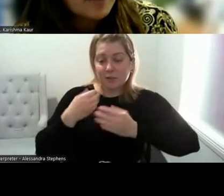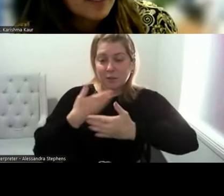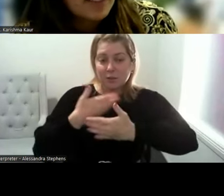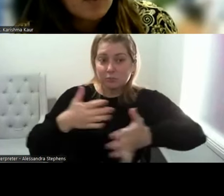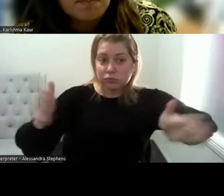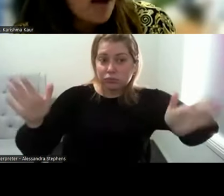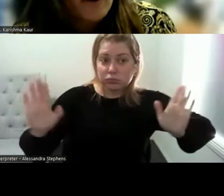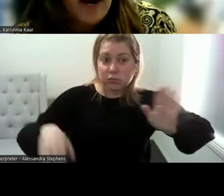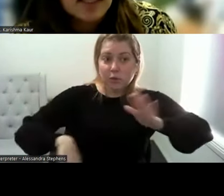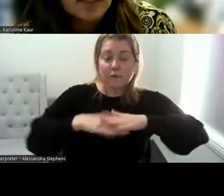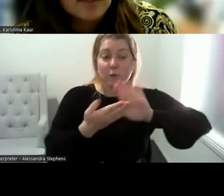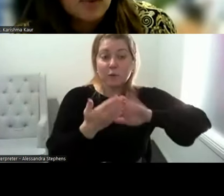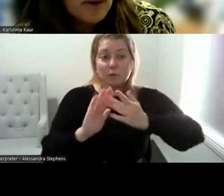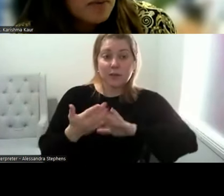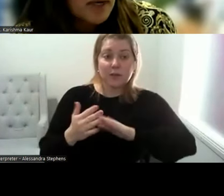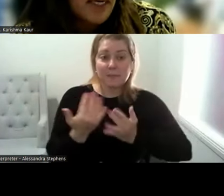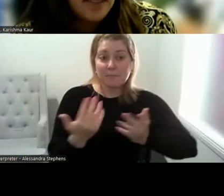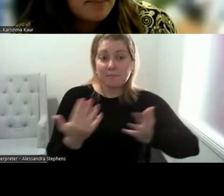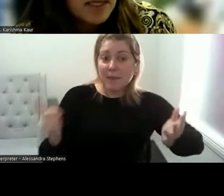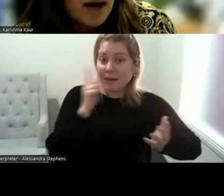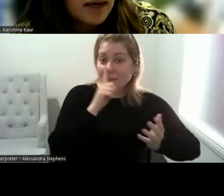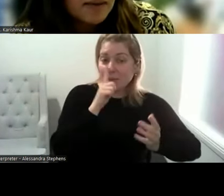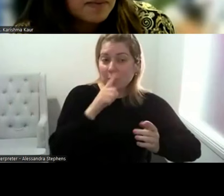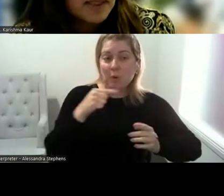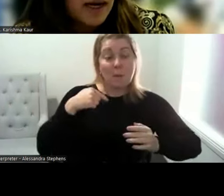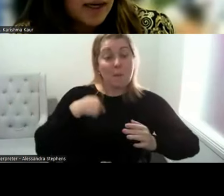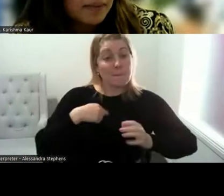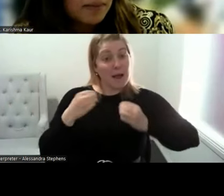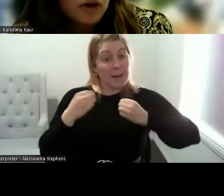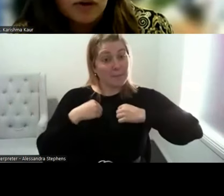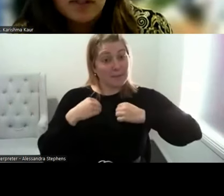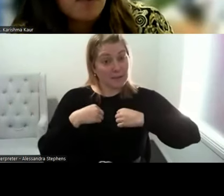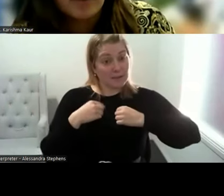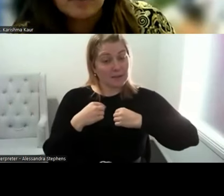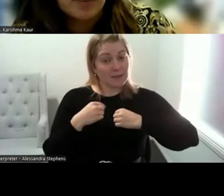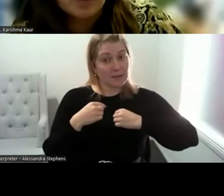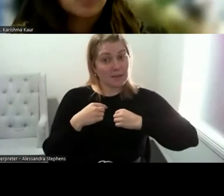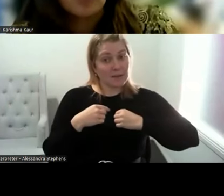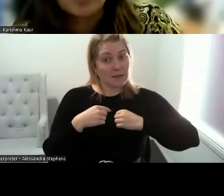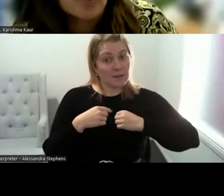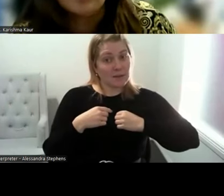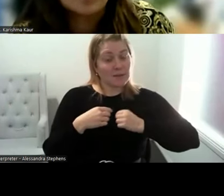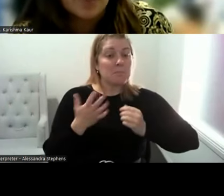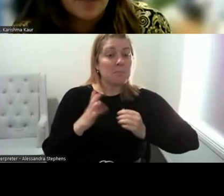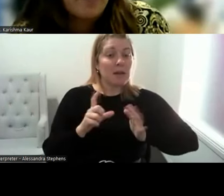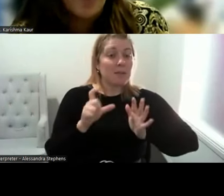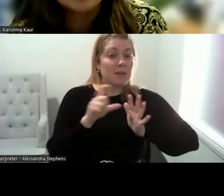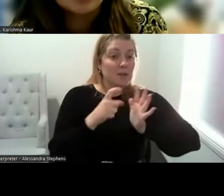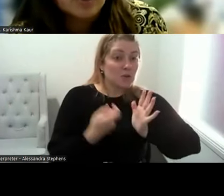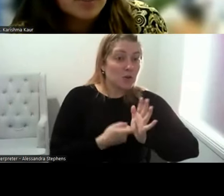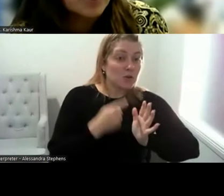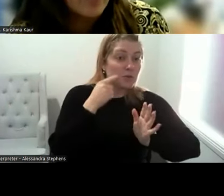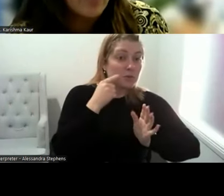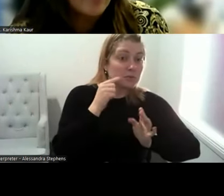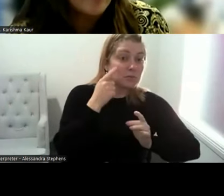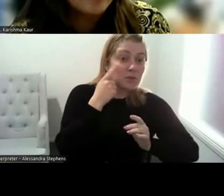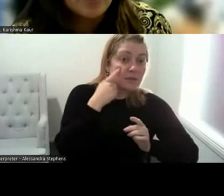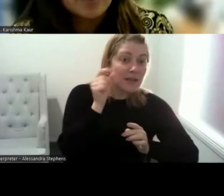I think in my practice, the way we work is sometimes, you know, someone, a doctor would see a patient and say, Indian background. A doctor would see a patient and say, a patient and say,